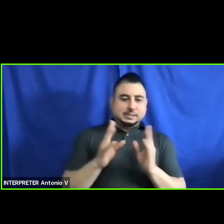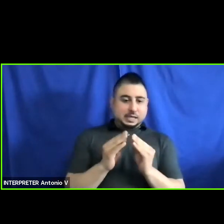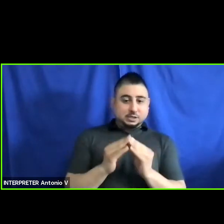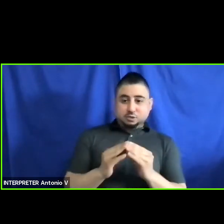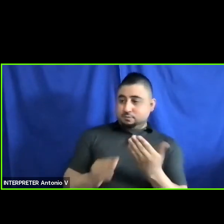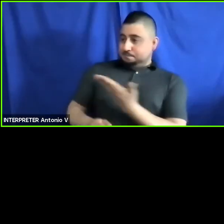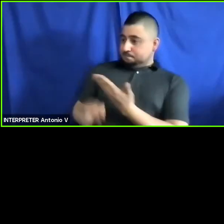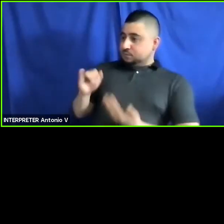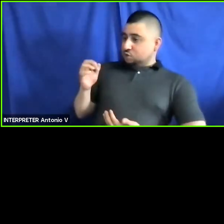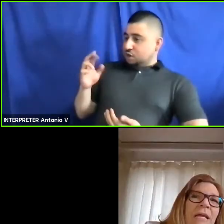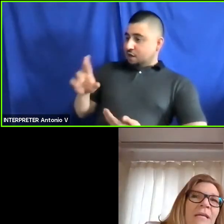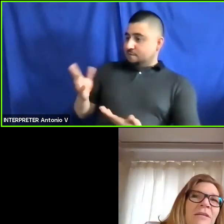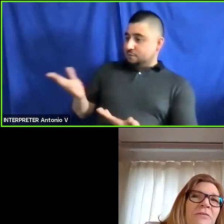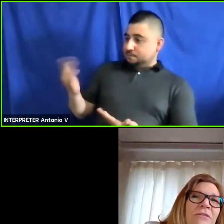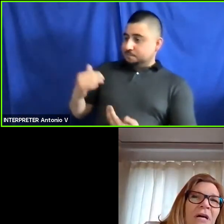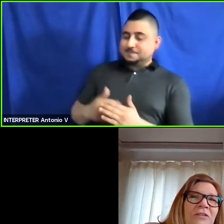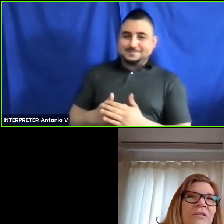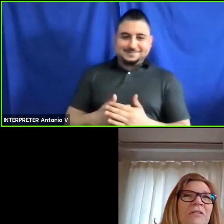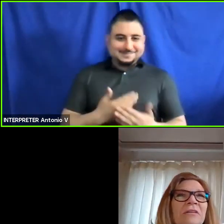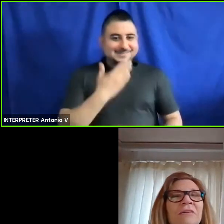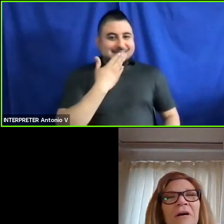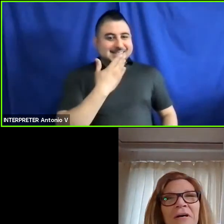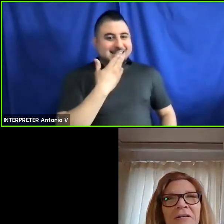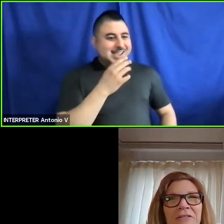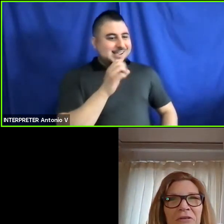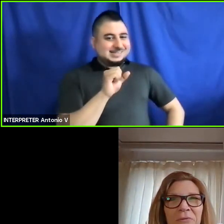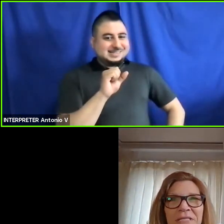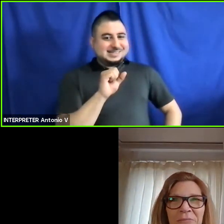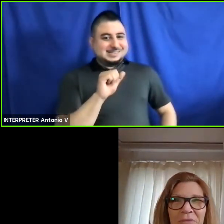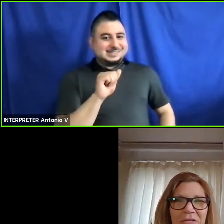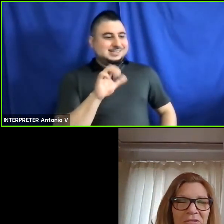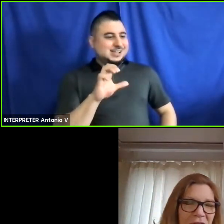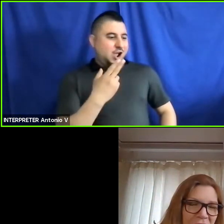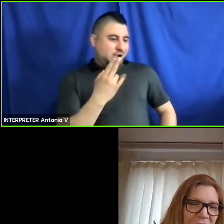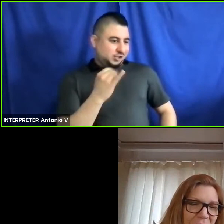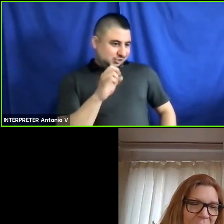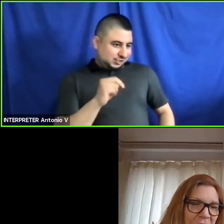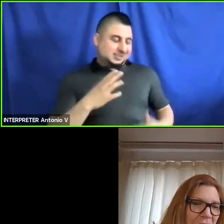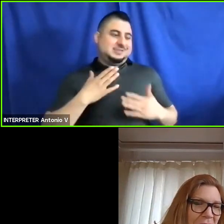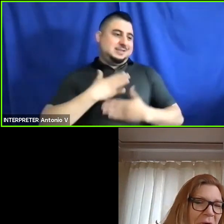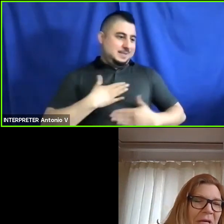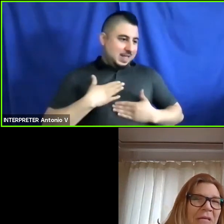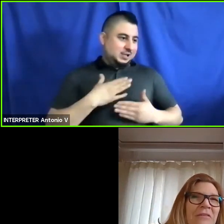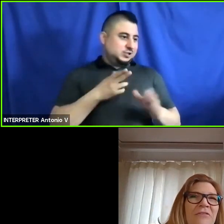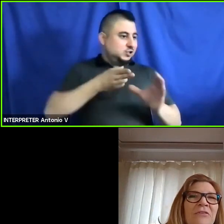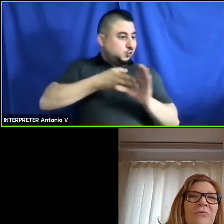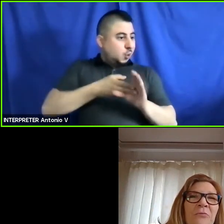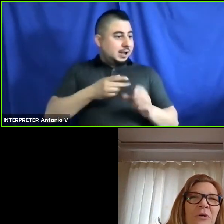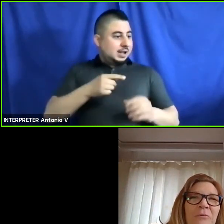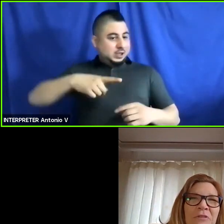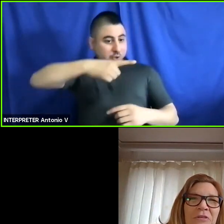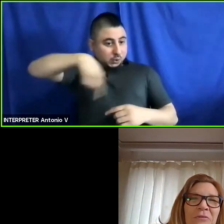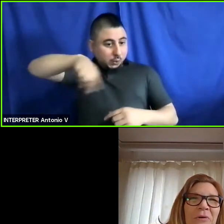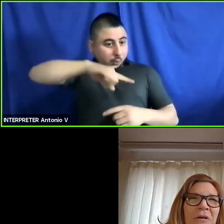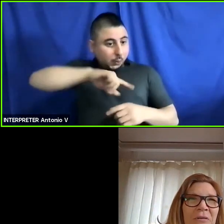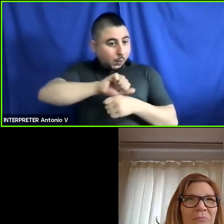Jennifer Sheehy: Thank you, Sachin, always a pleasure to join you and work with you on